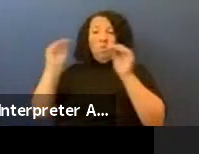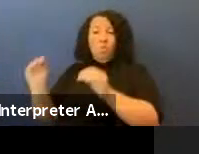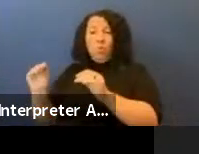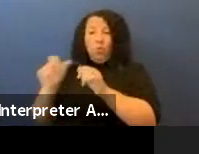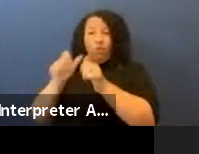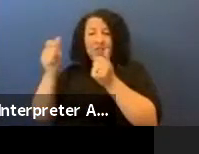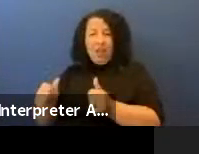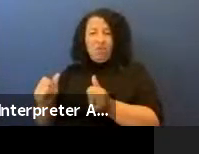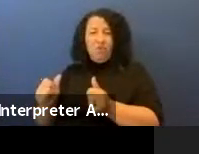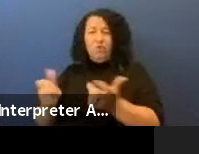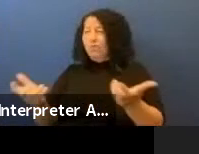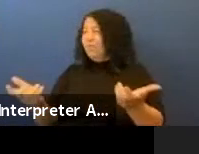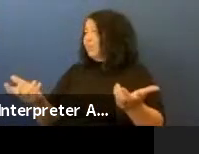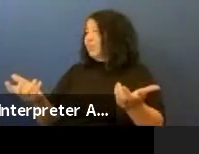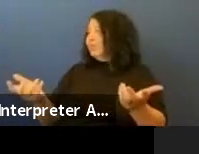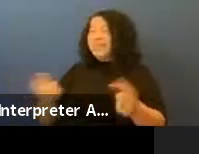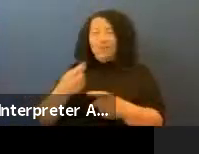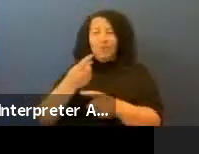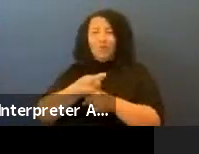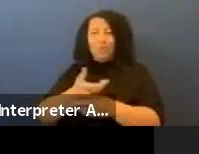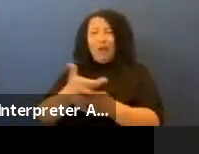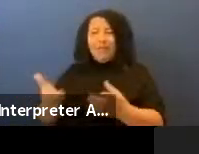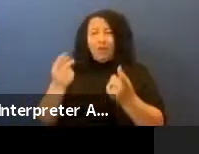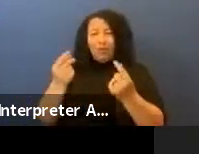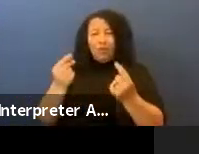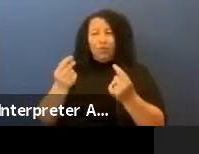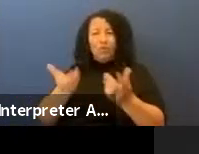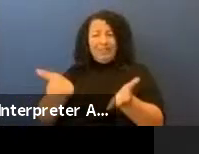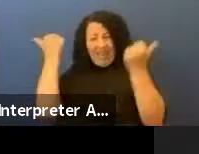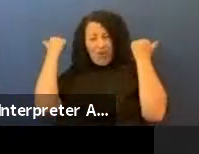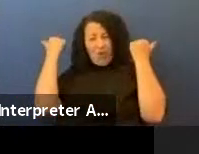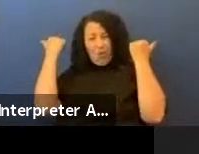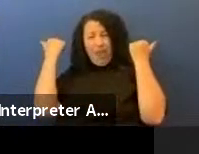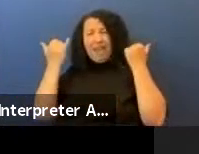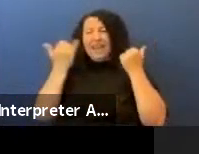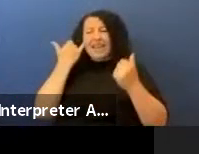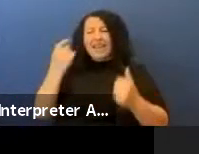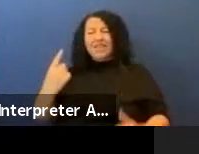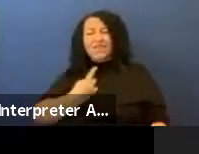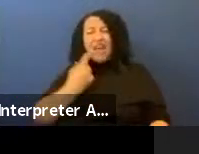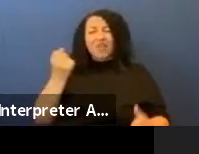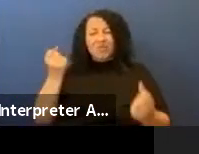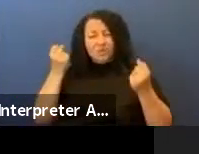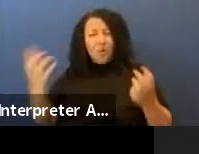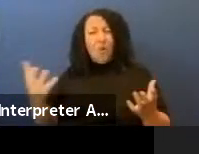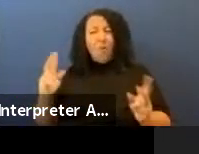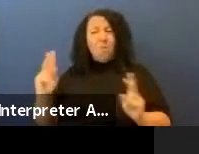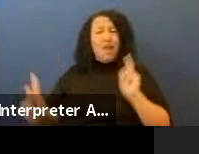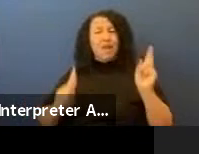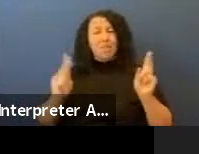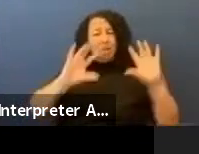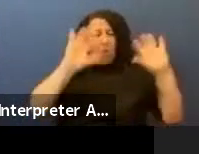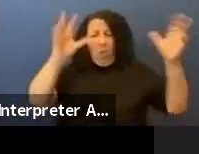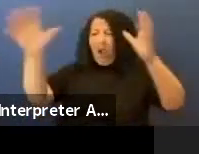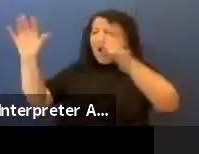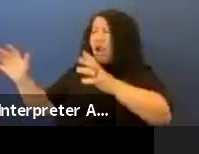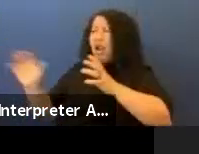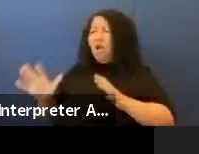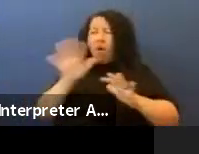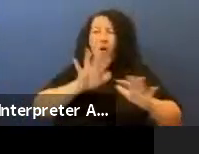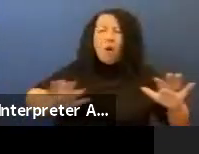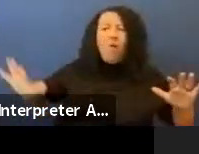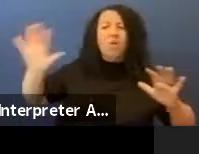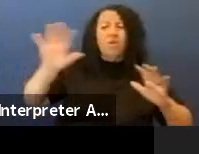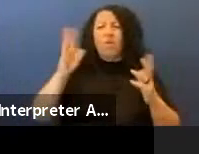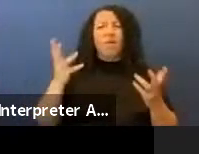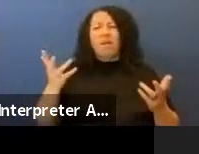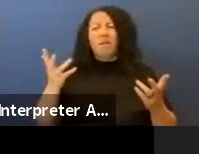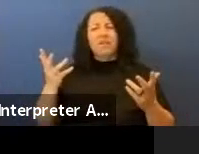thing to do. Take it away if it offends so many people all across the board.